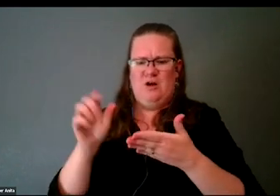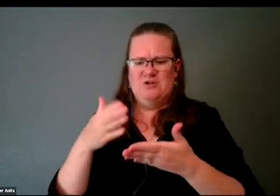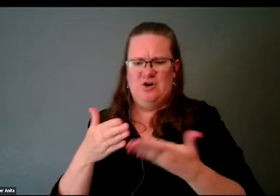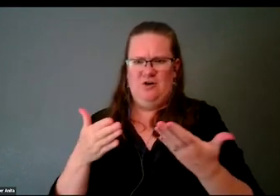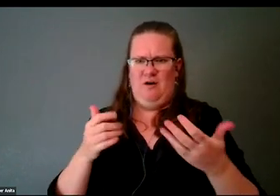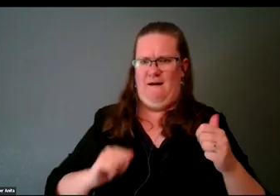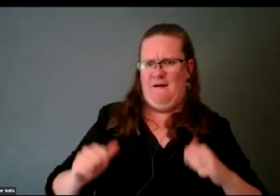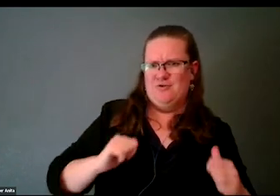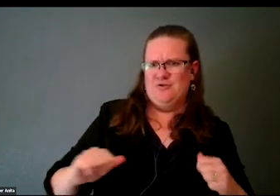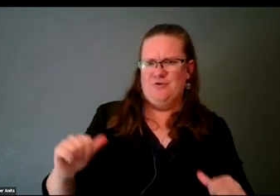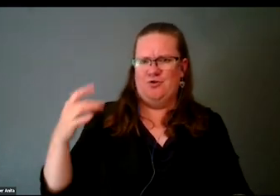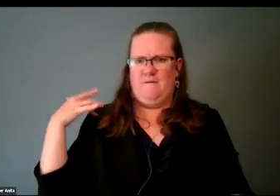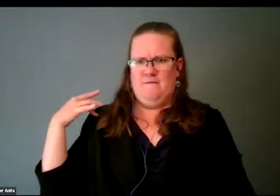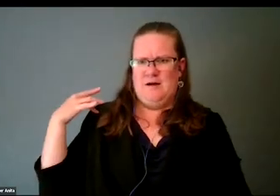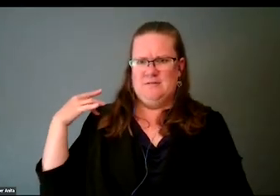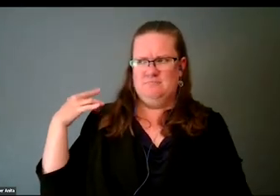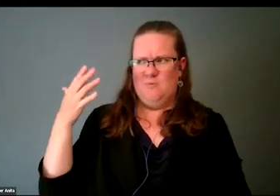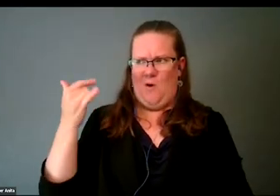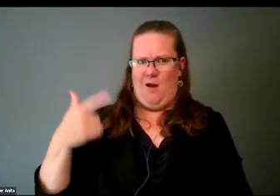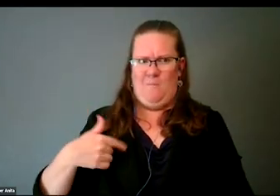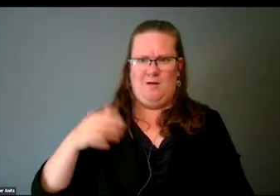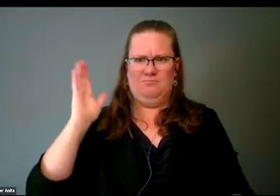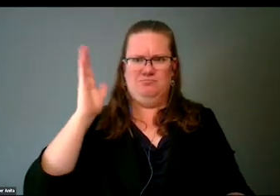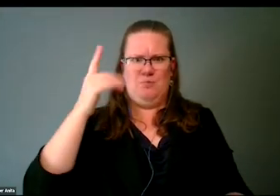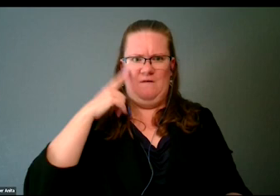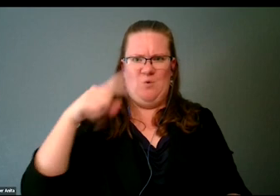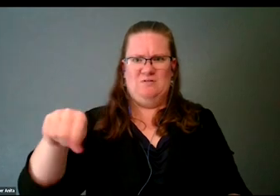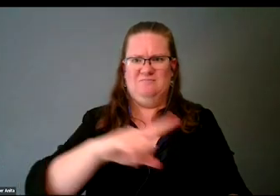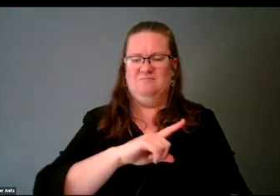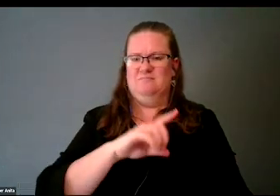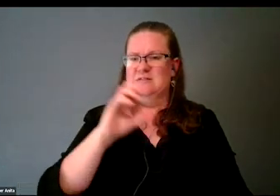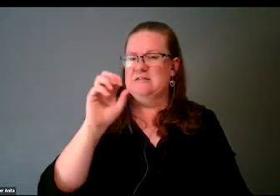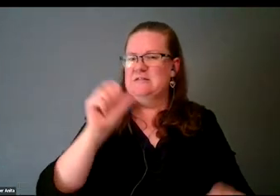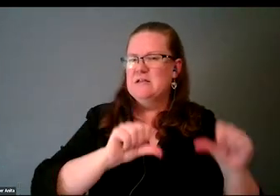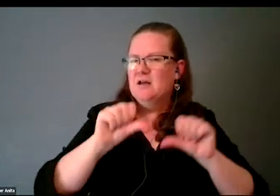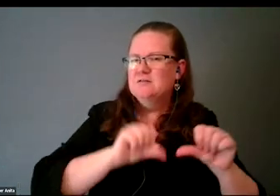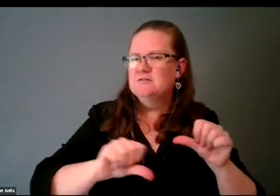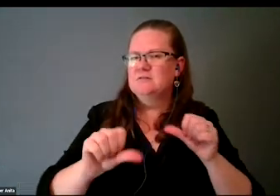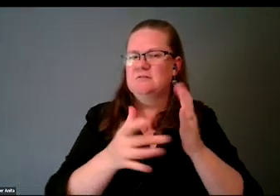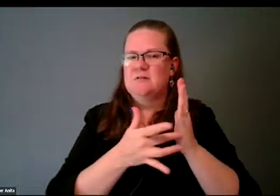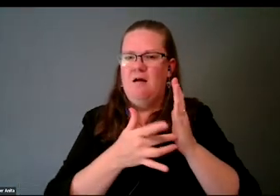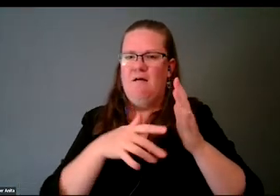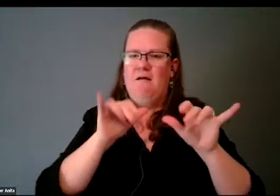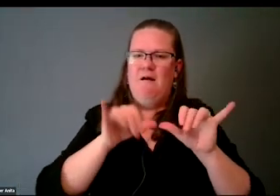and fashionista speaking to a crowd that works in science, tech, engineering, math,